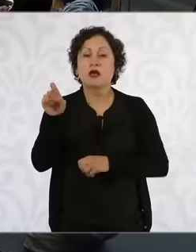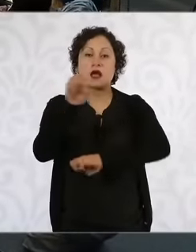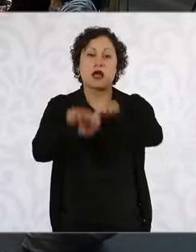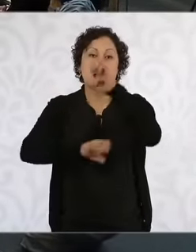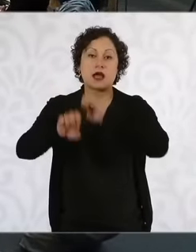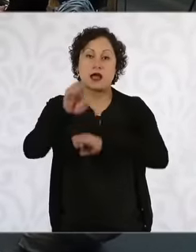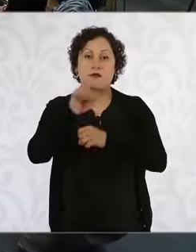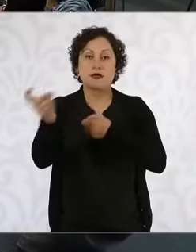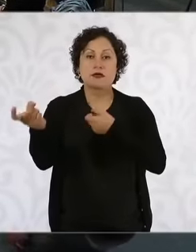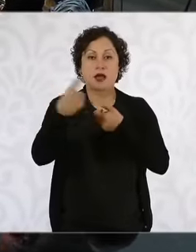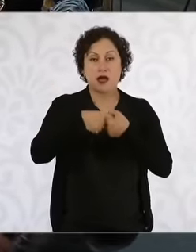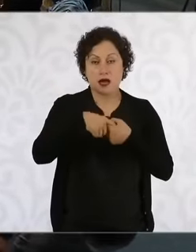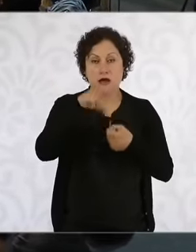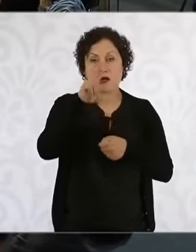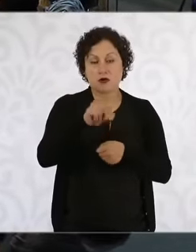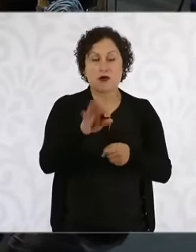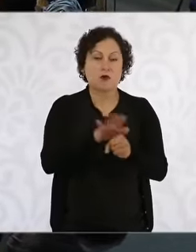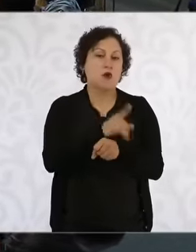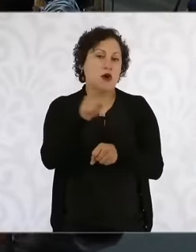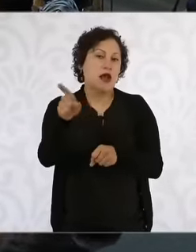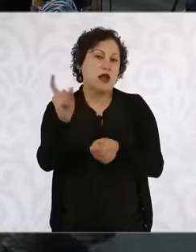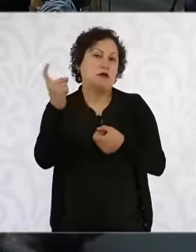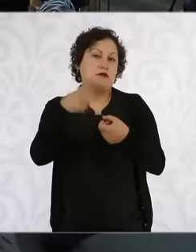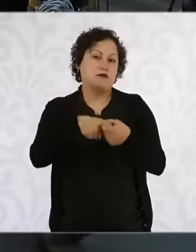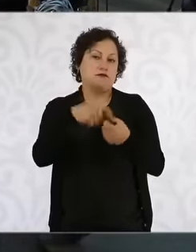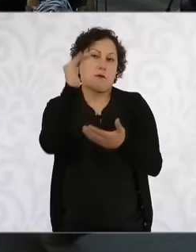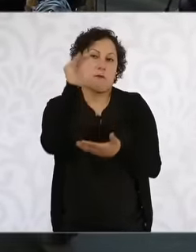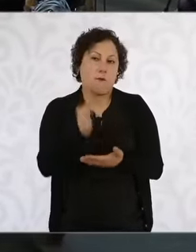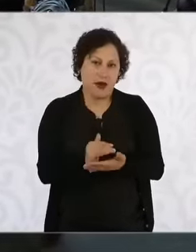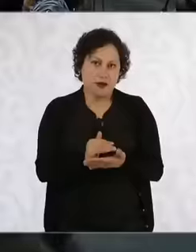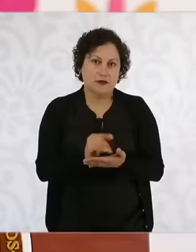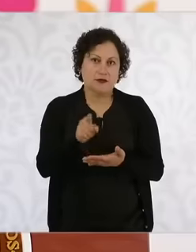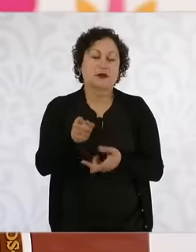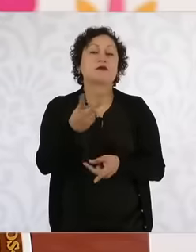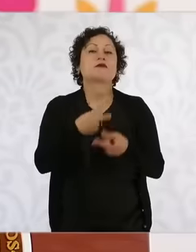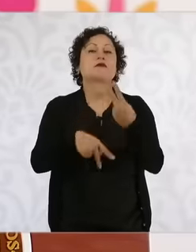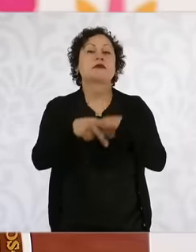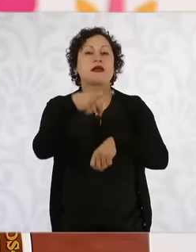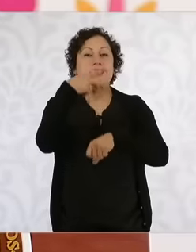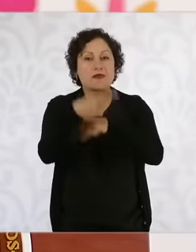because they always report a salary less than the Real, so there was a patrimonial damage towards the lims.